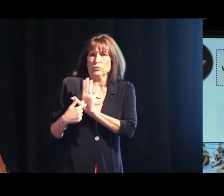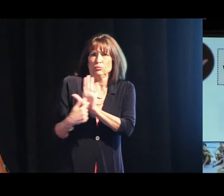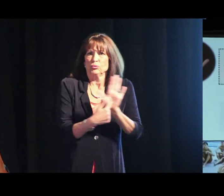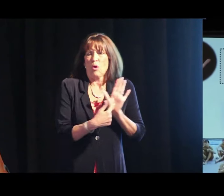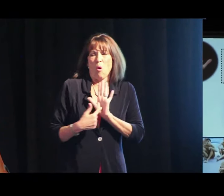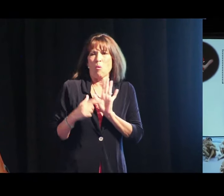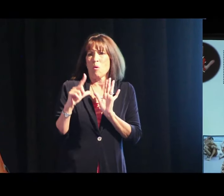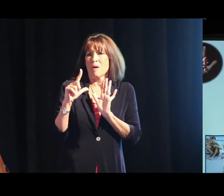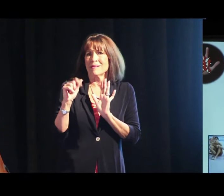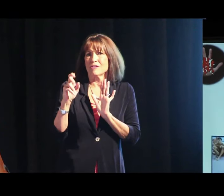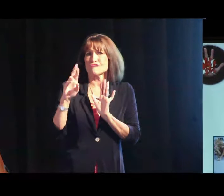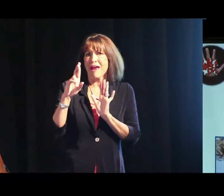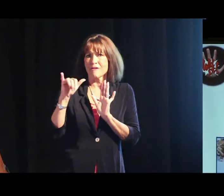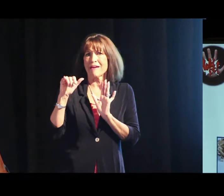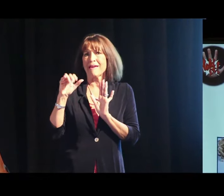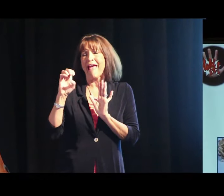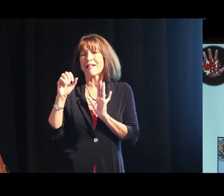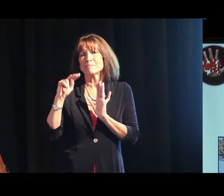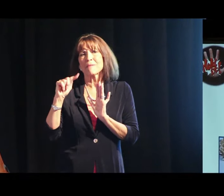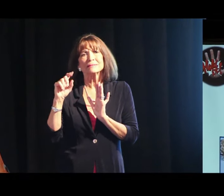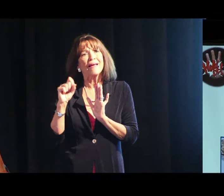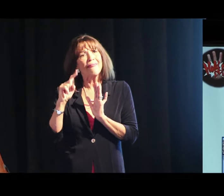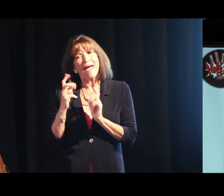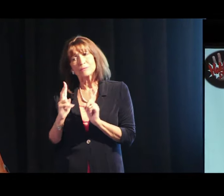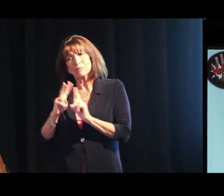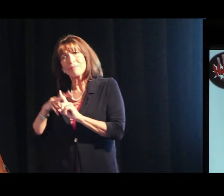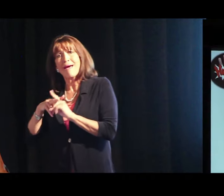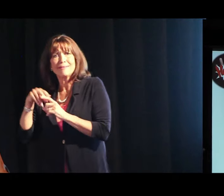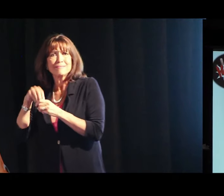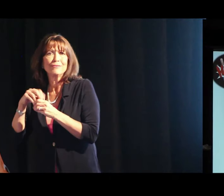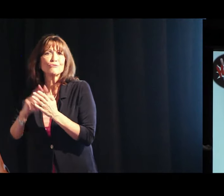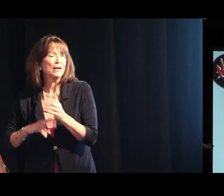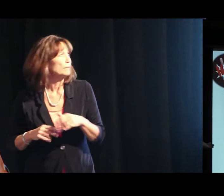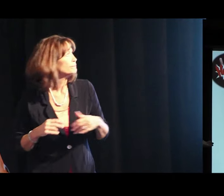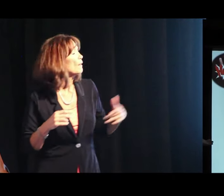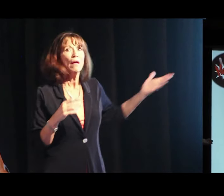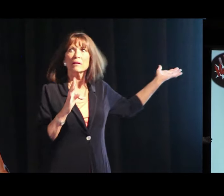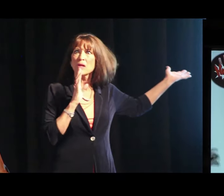to show literary elements and to apply them in their reading.